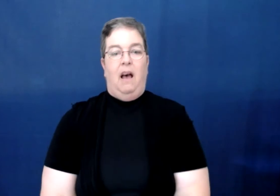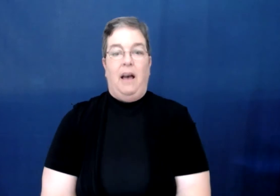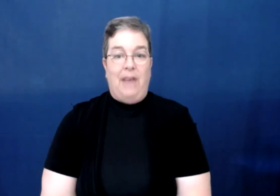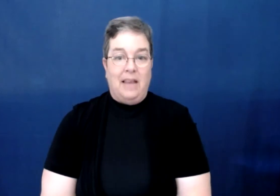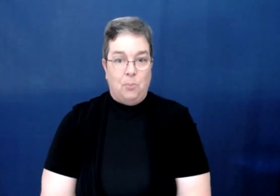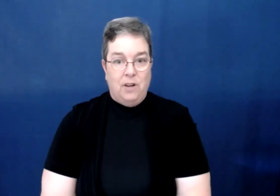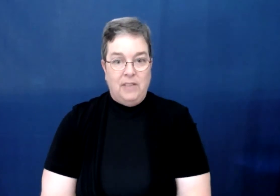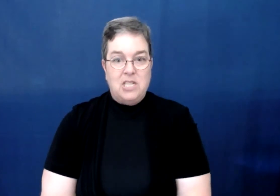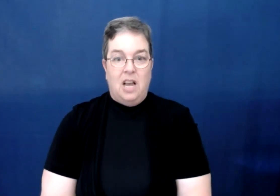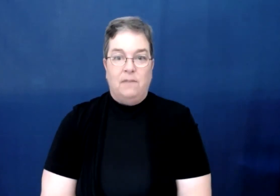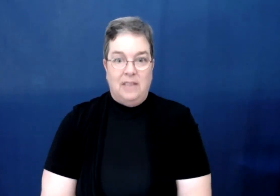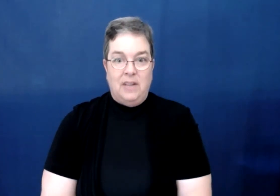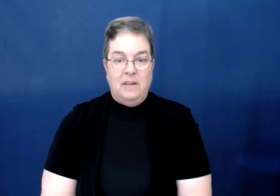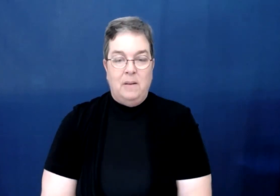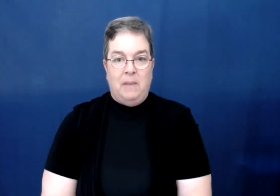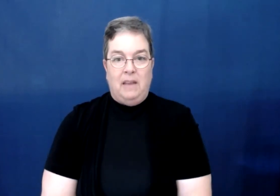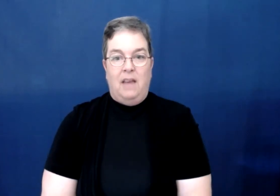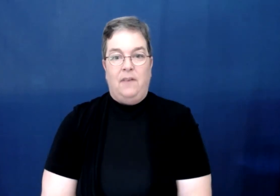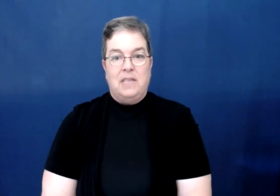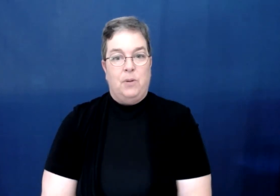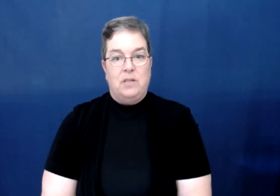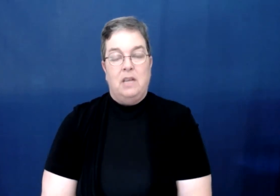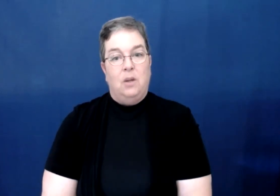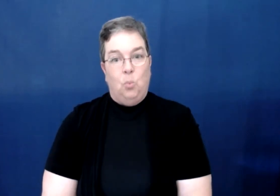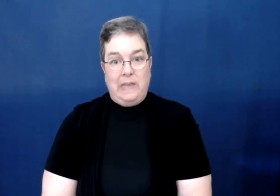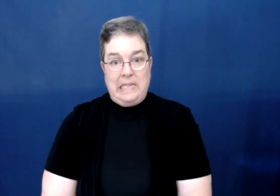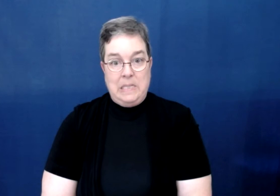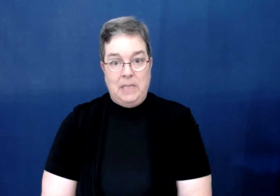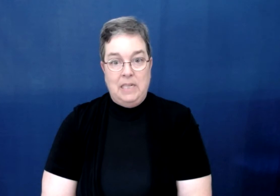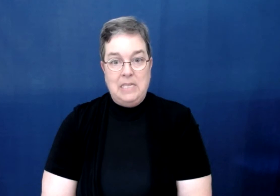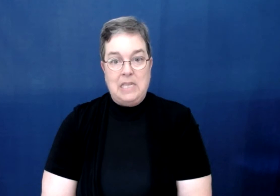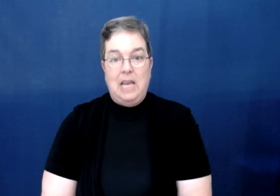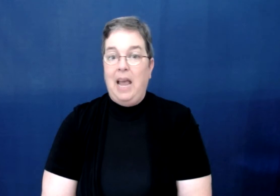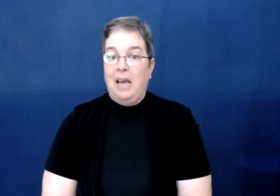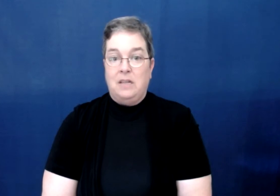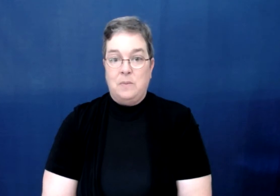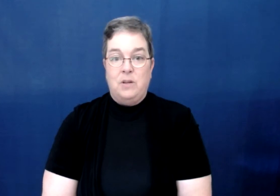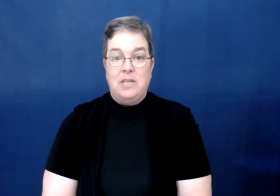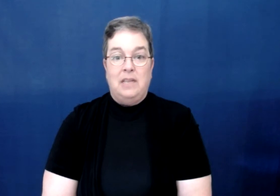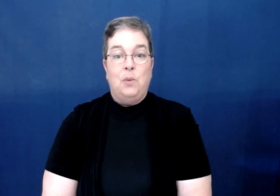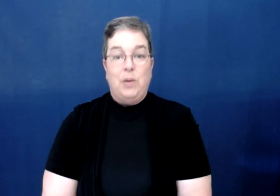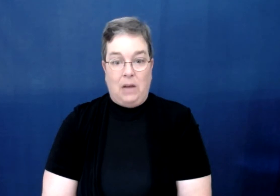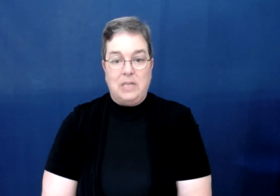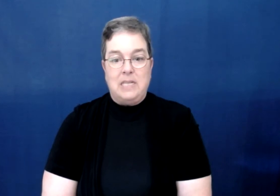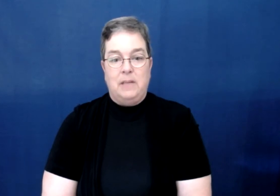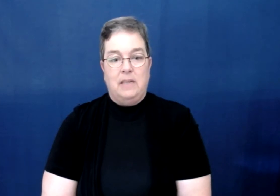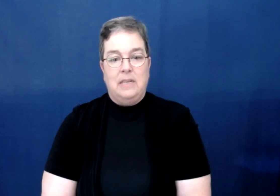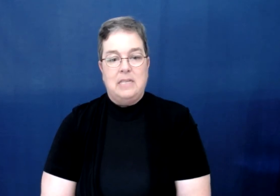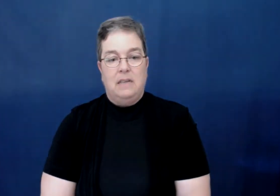I've had the privilege of living my life as a person with a disability and as a person living without disabilities.